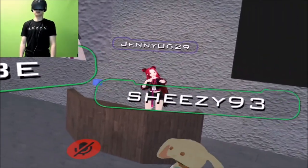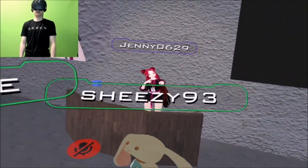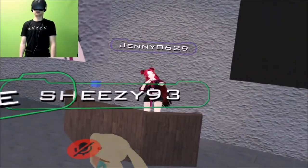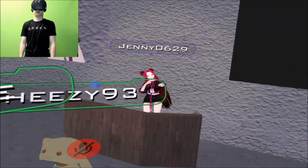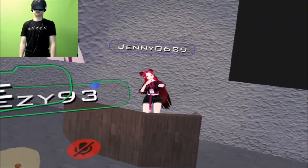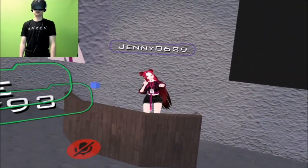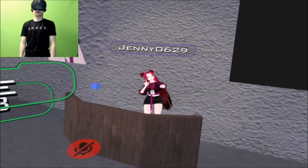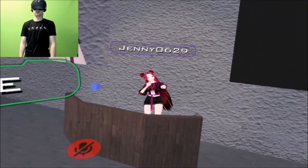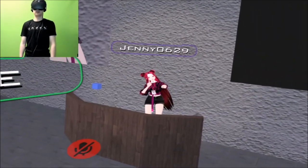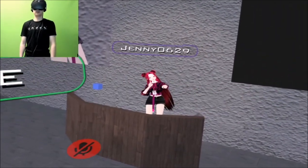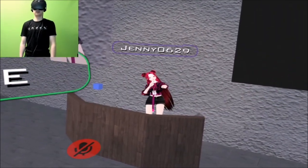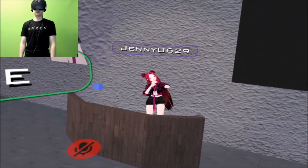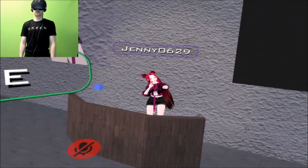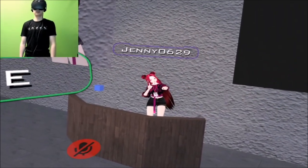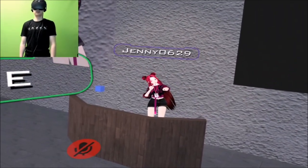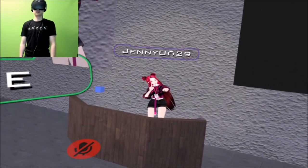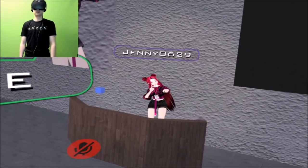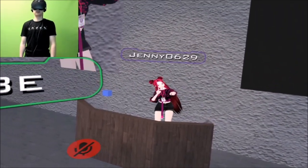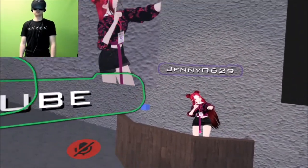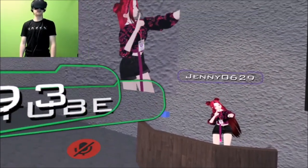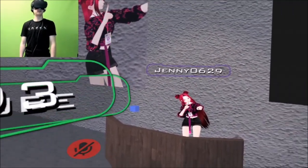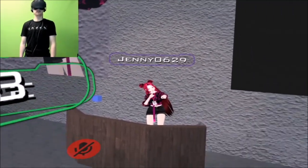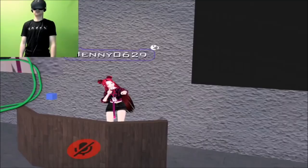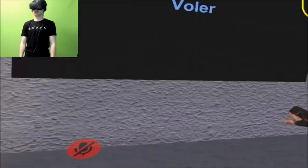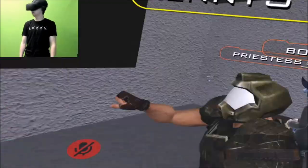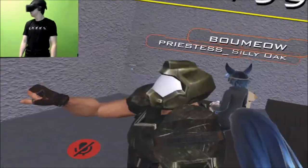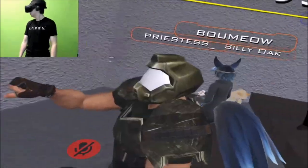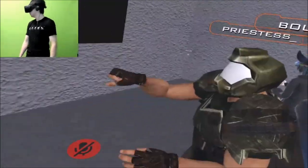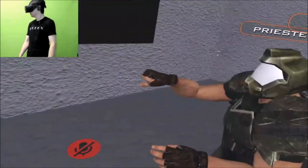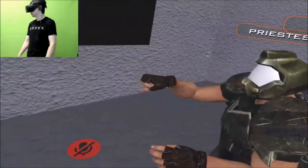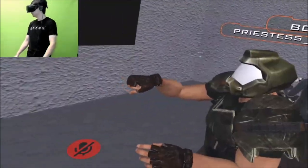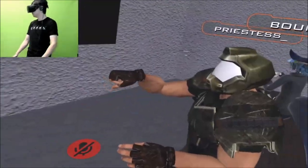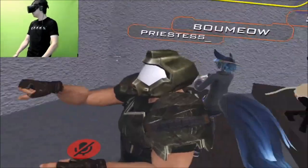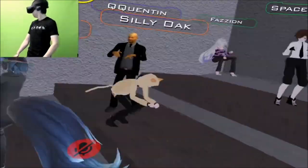Are you deaf? Yes